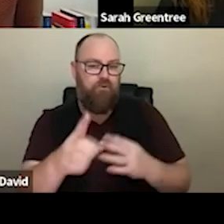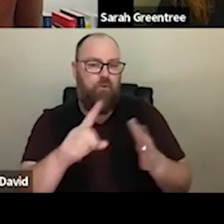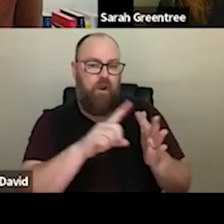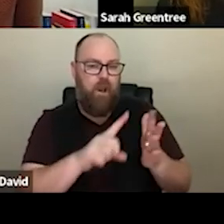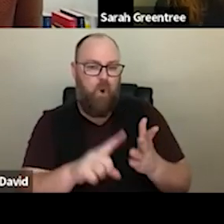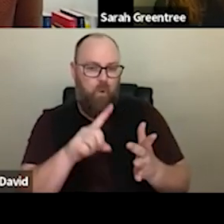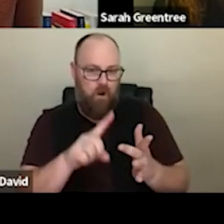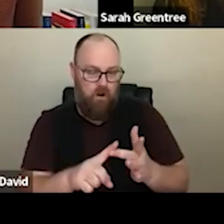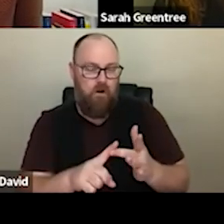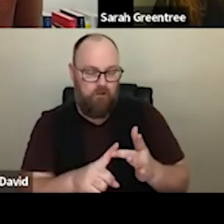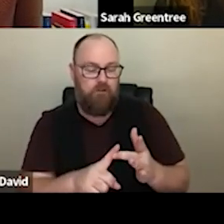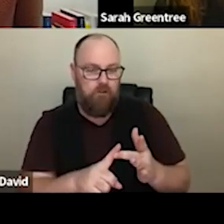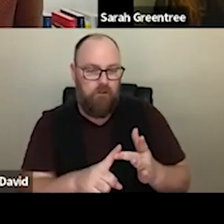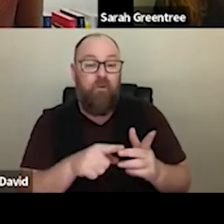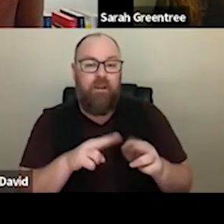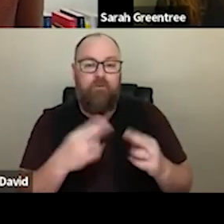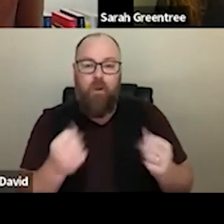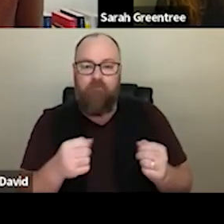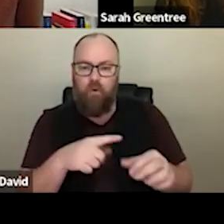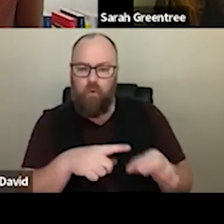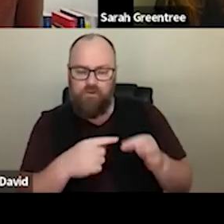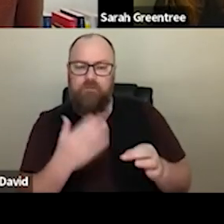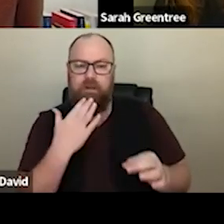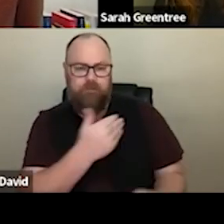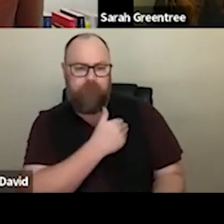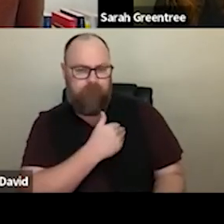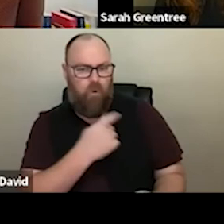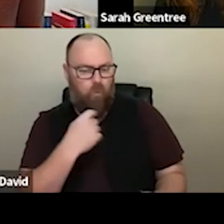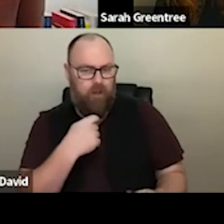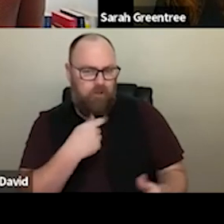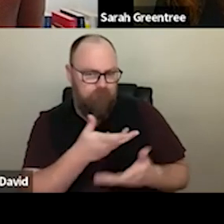you've got questions about that, please get in touch with us and we can talk that through